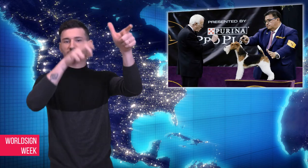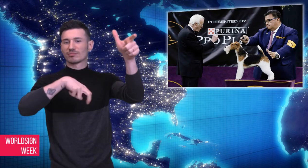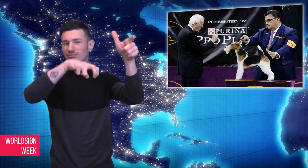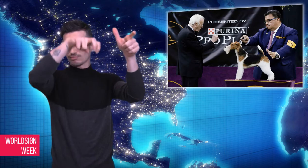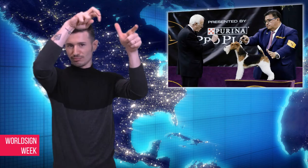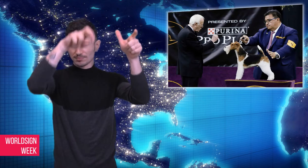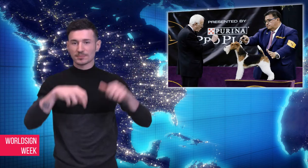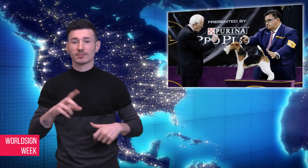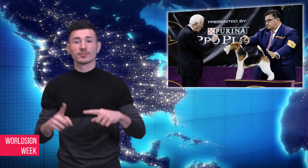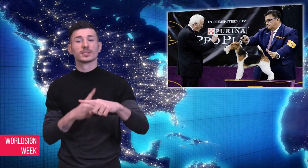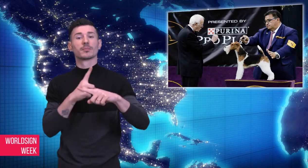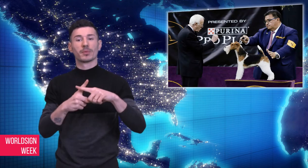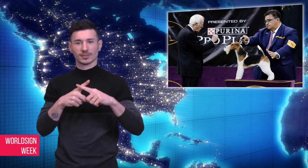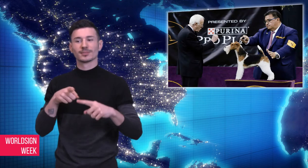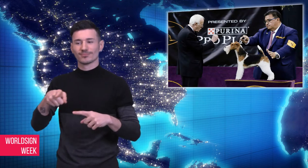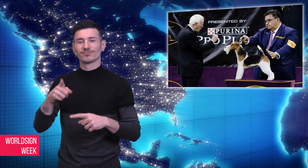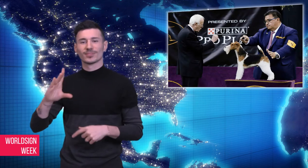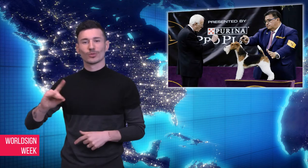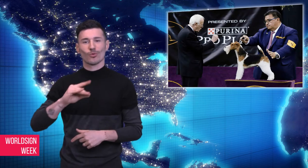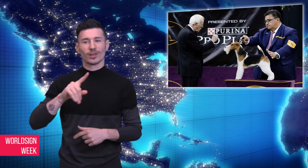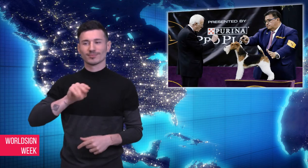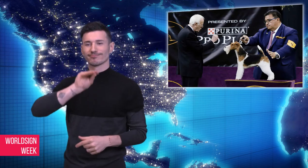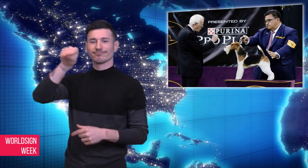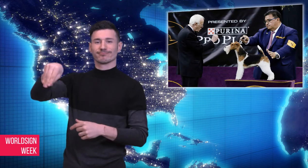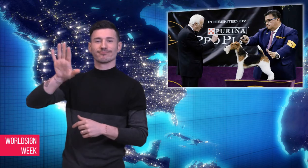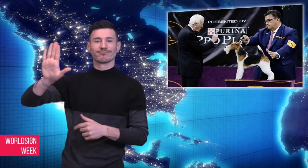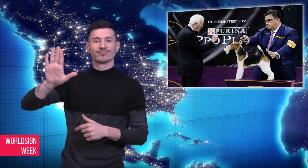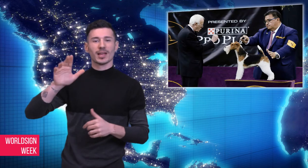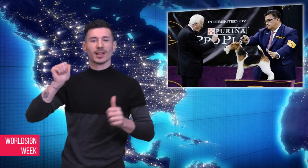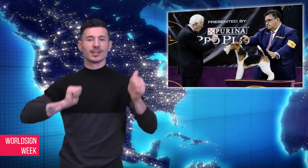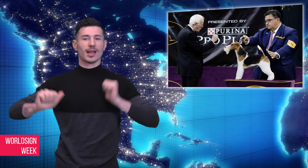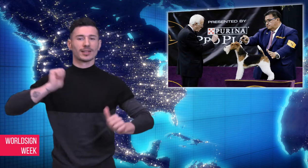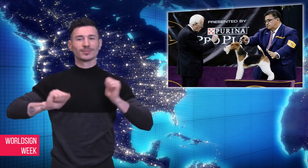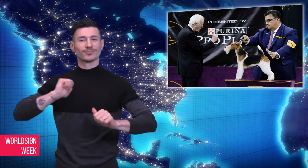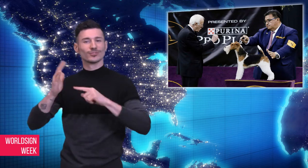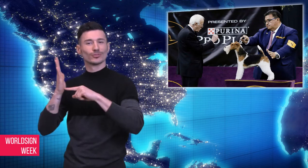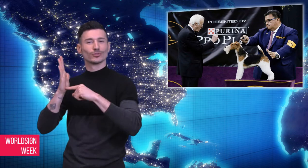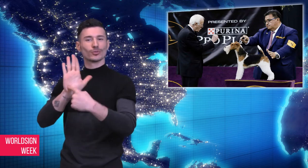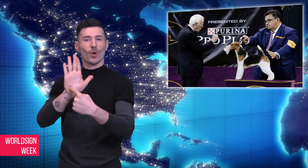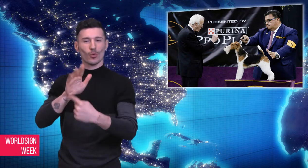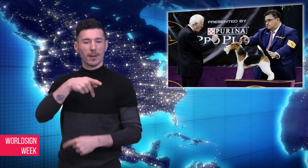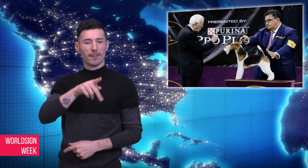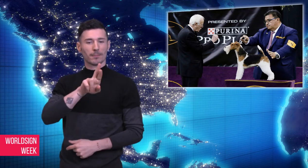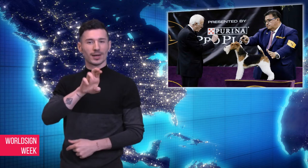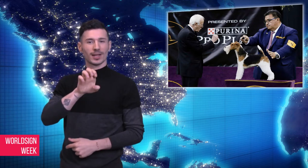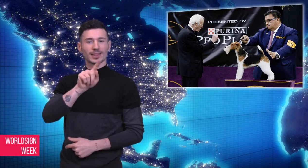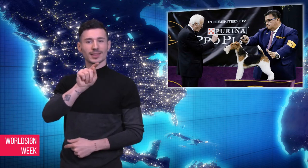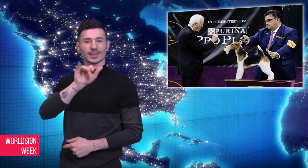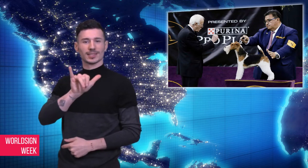part of tradition, along with a walk-on spot in the